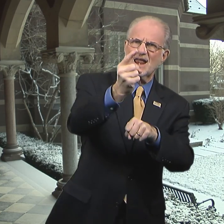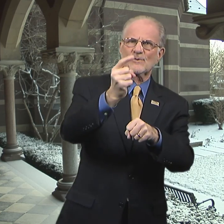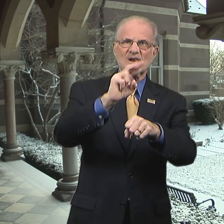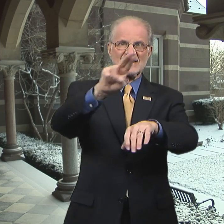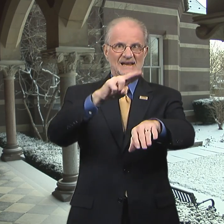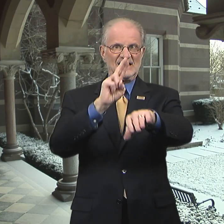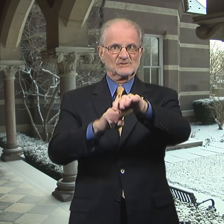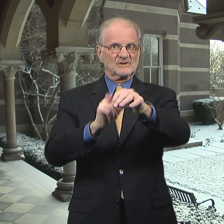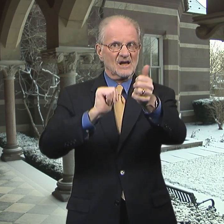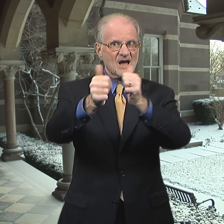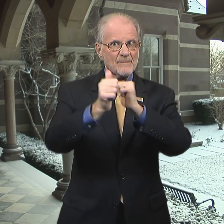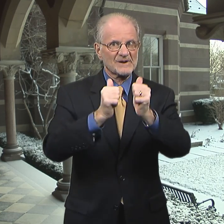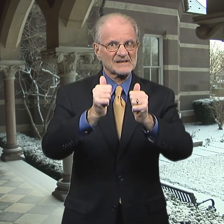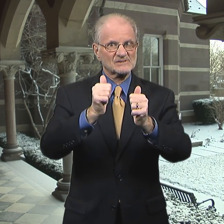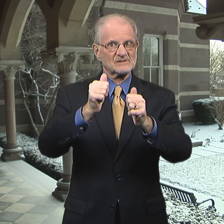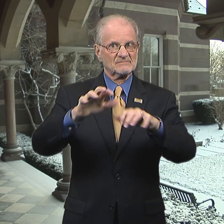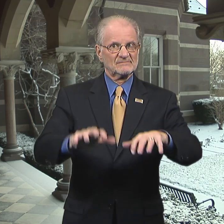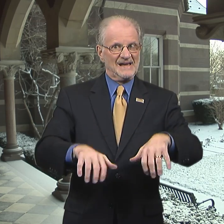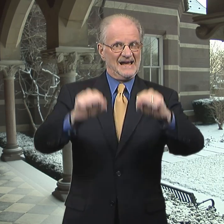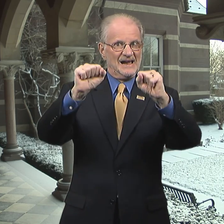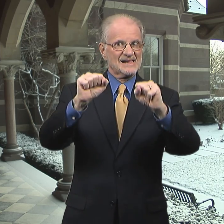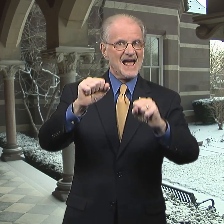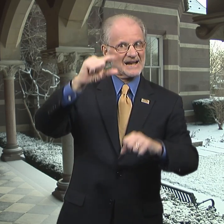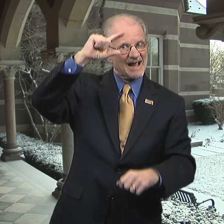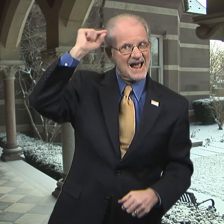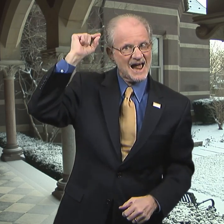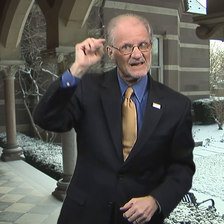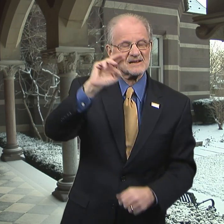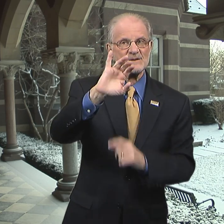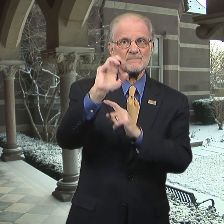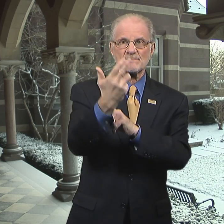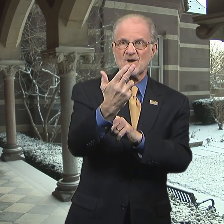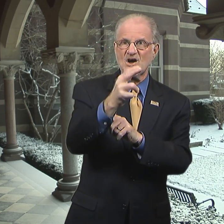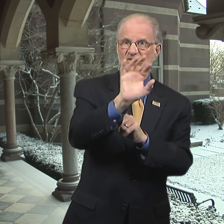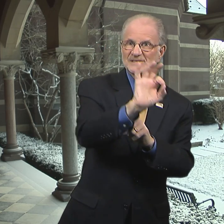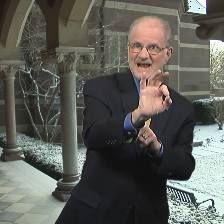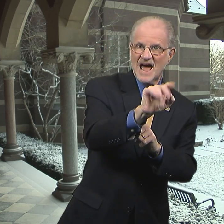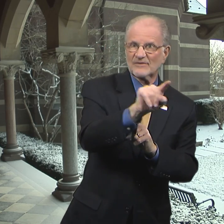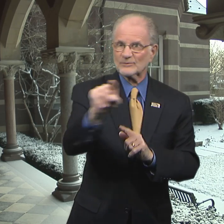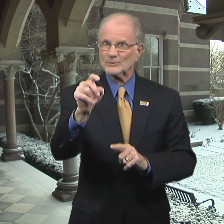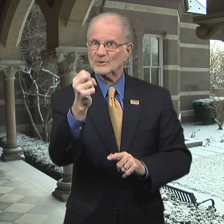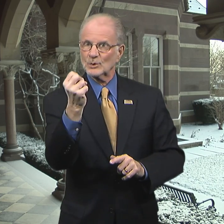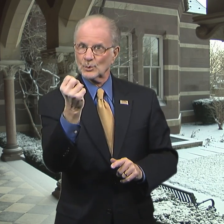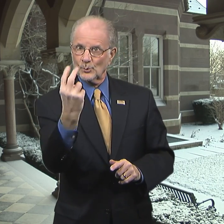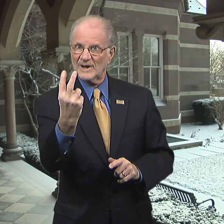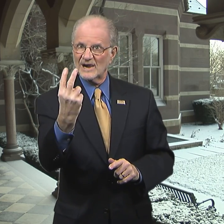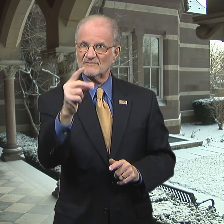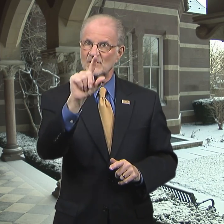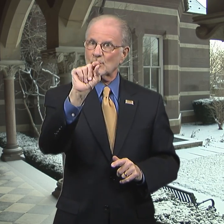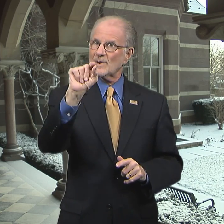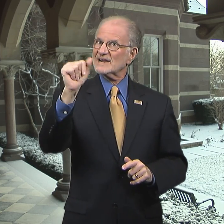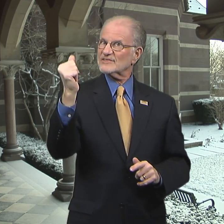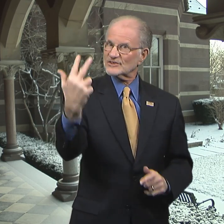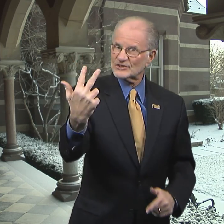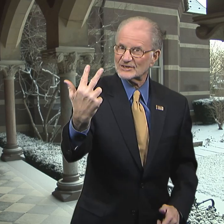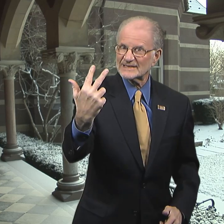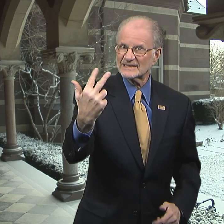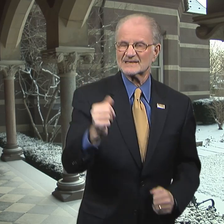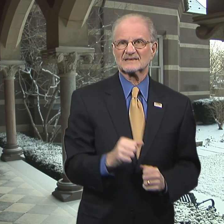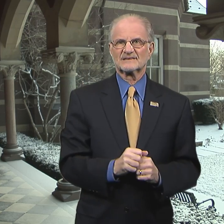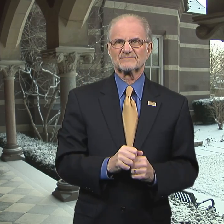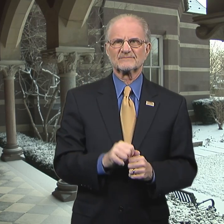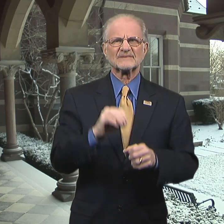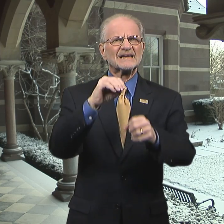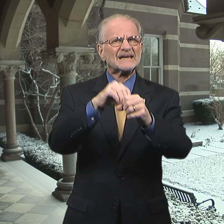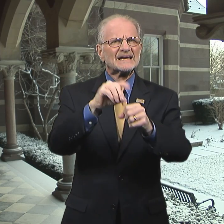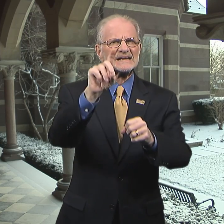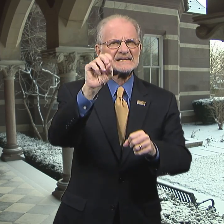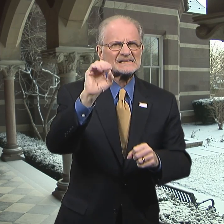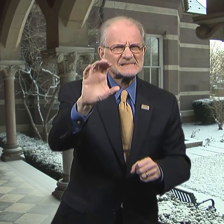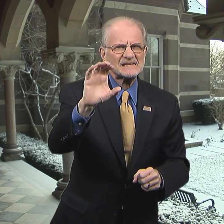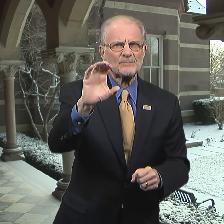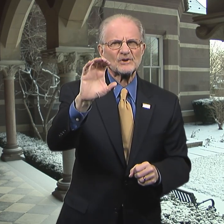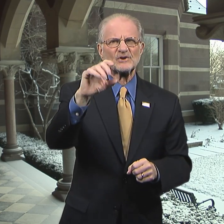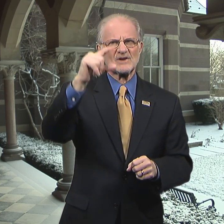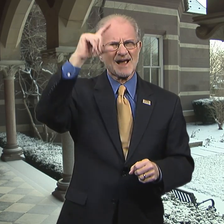held at Gallaudet March 9 to 12, 2013.